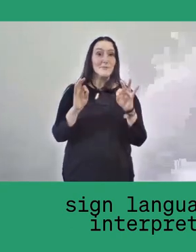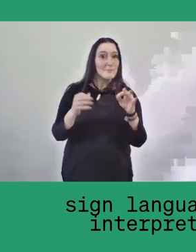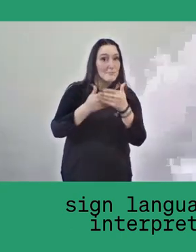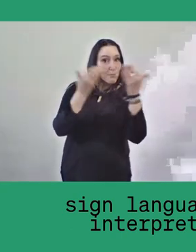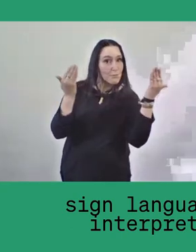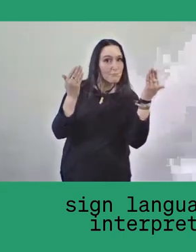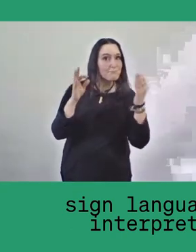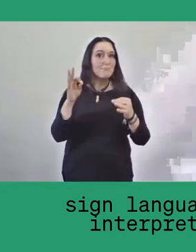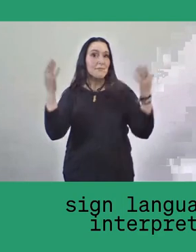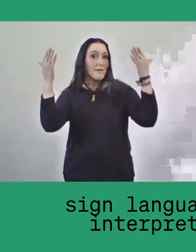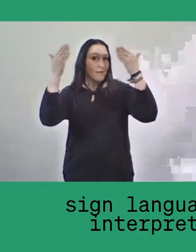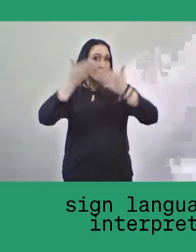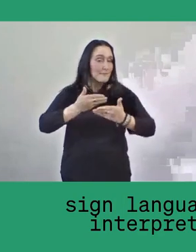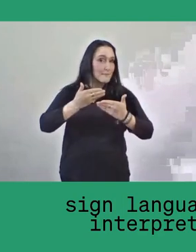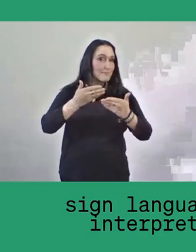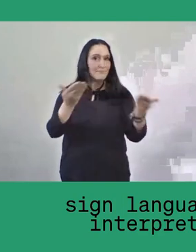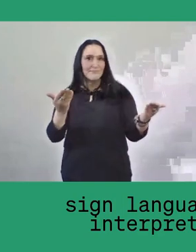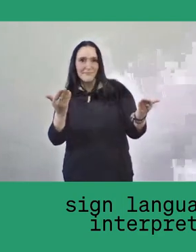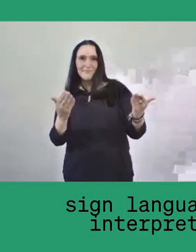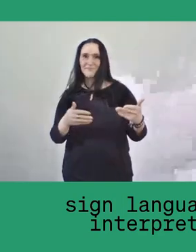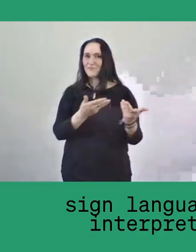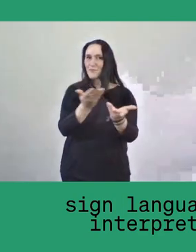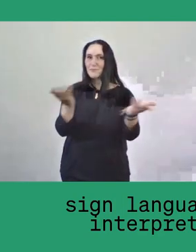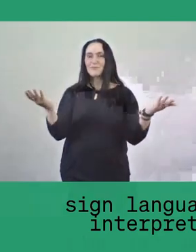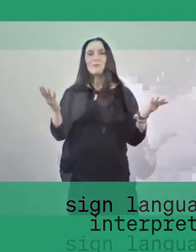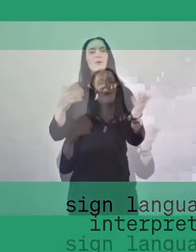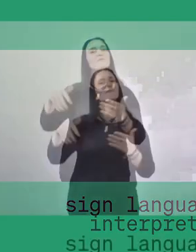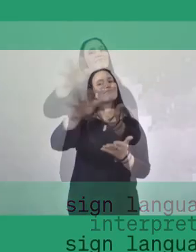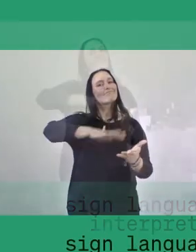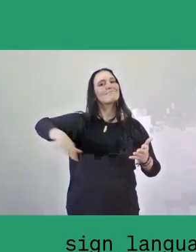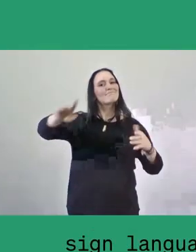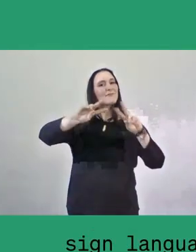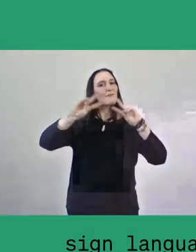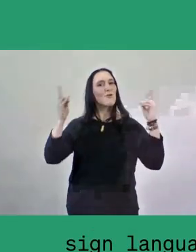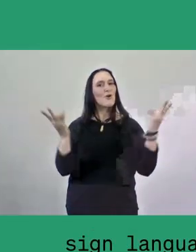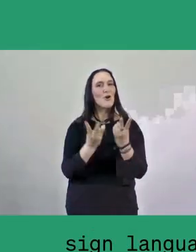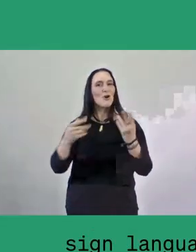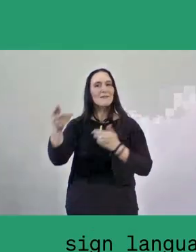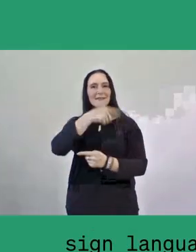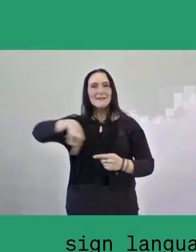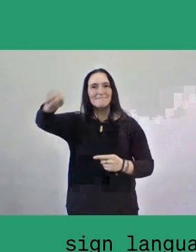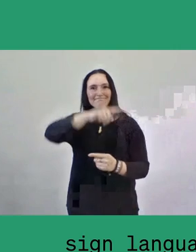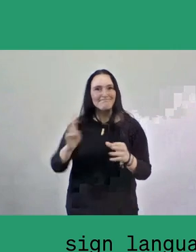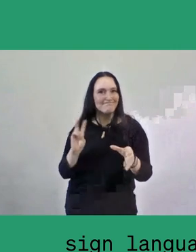It is with great pleasure that I welcome you all from all over the world to the first public event of documenta fifteen,